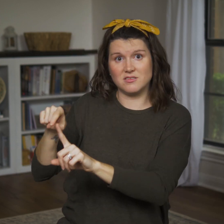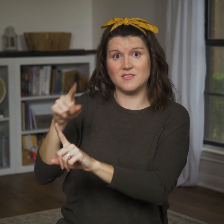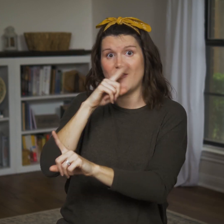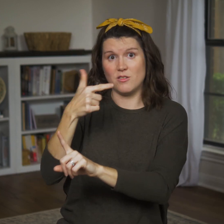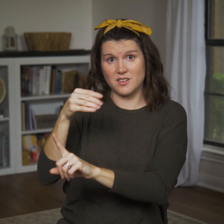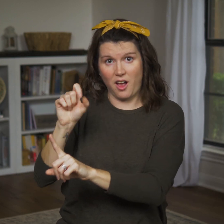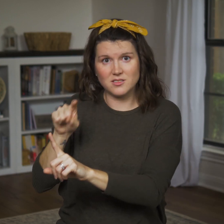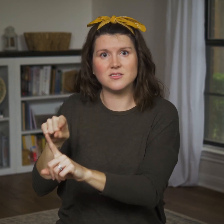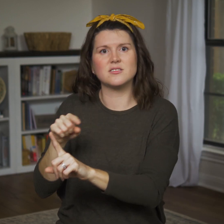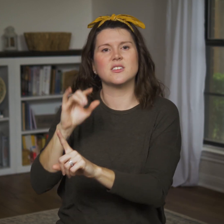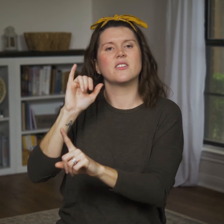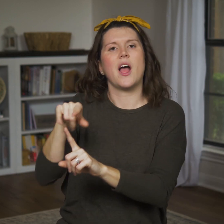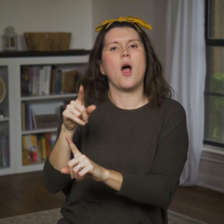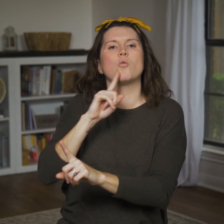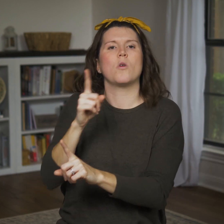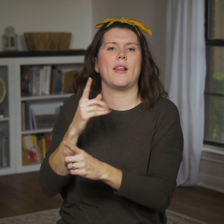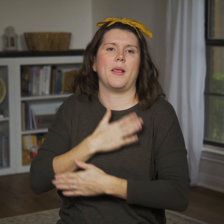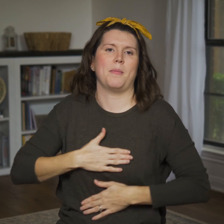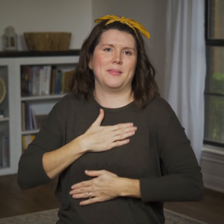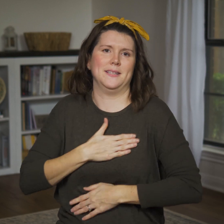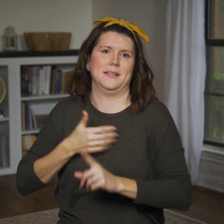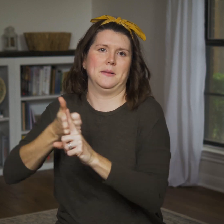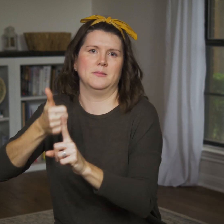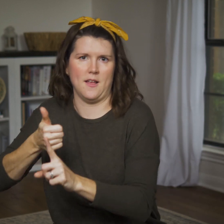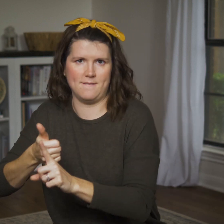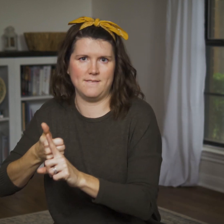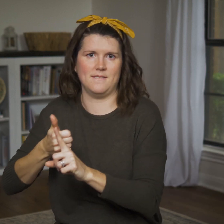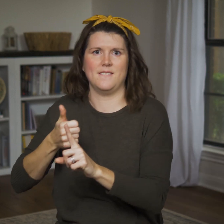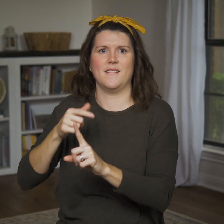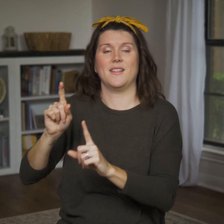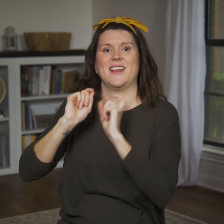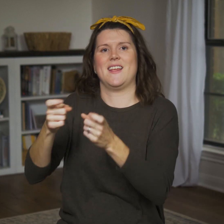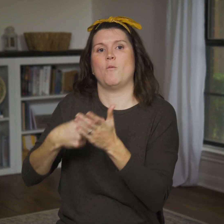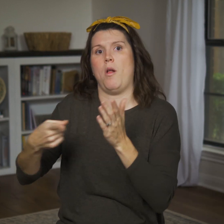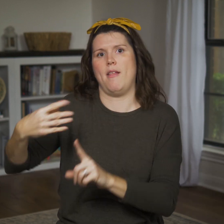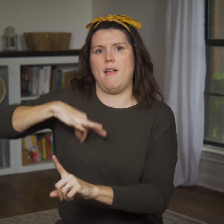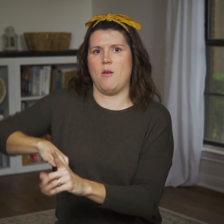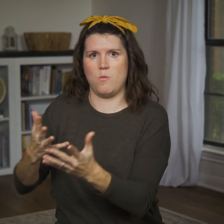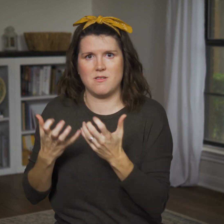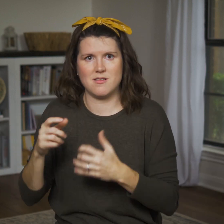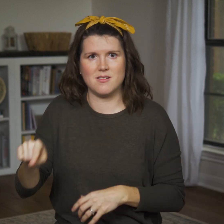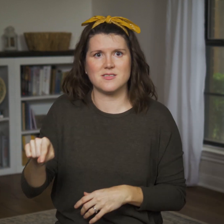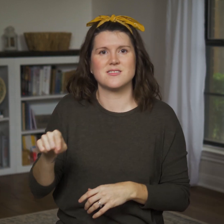it’s to appease them or entice them to give them what they want.